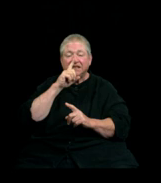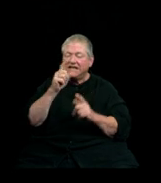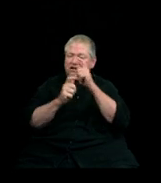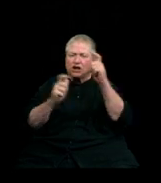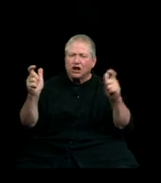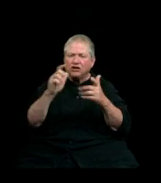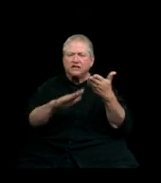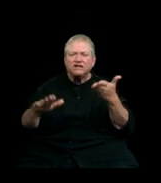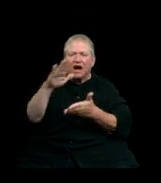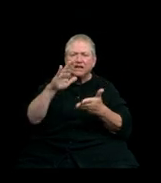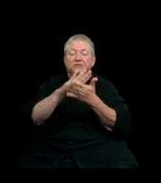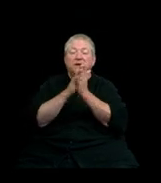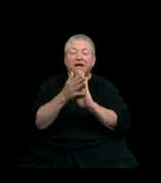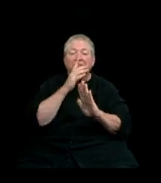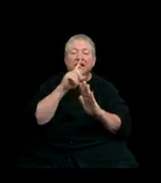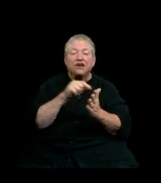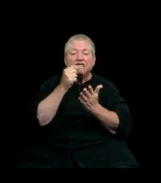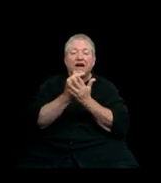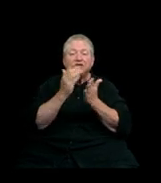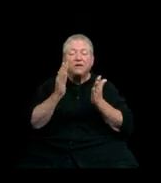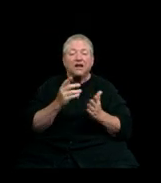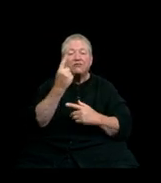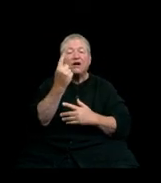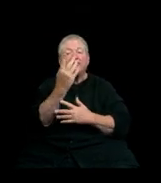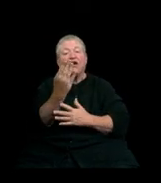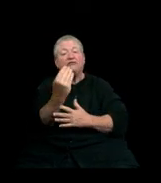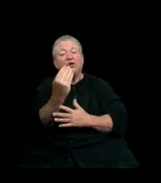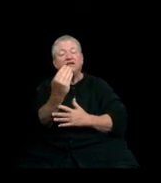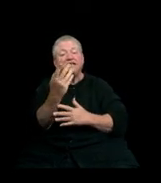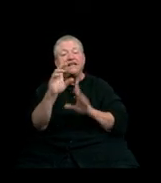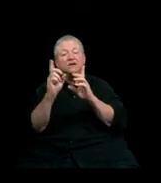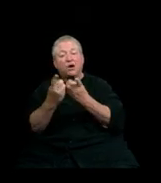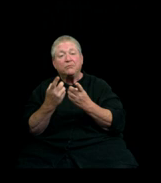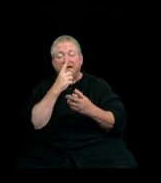becoming a graduate of one of our 14 departments or 2 interdisciplinary programs.